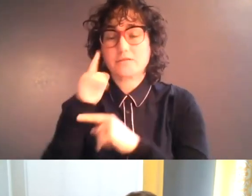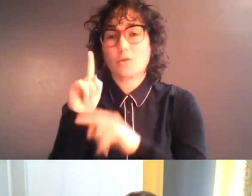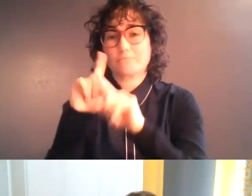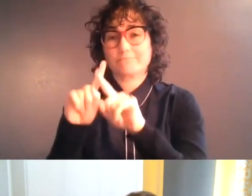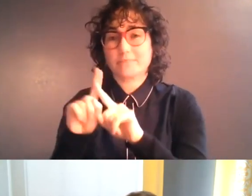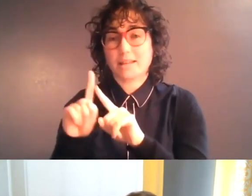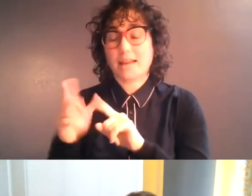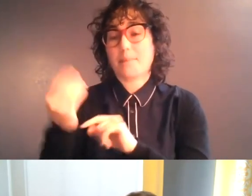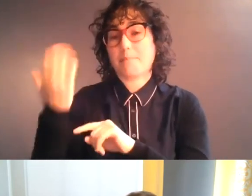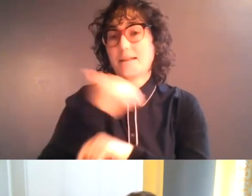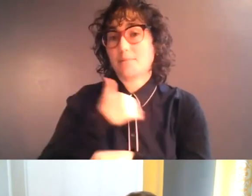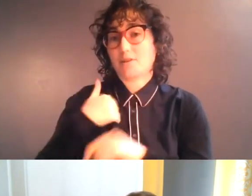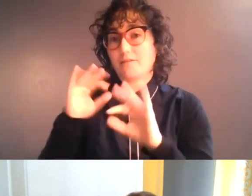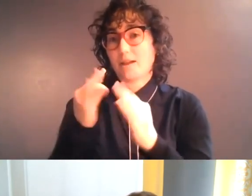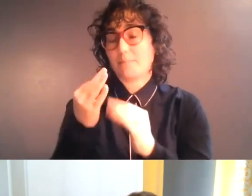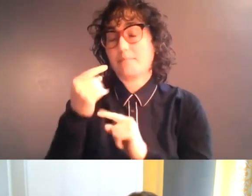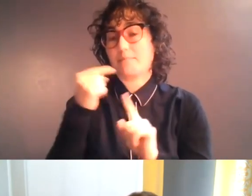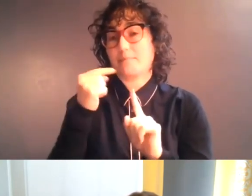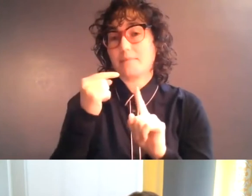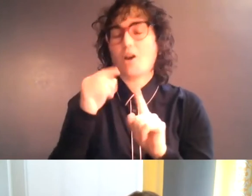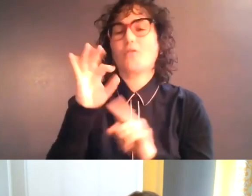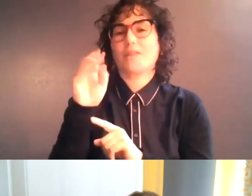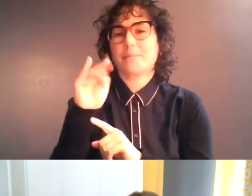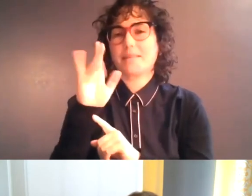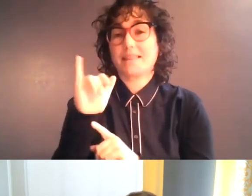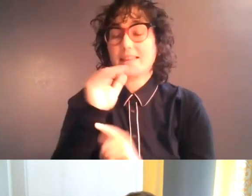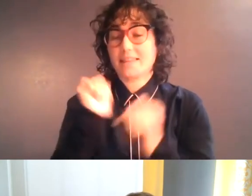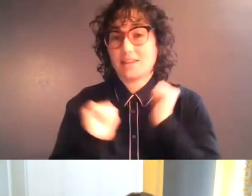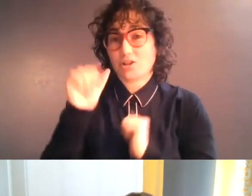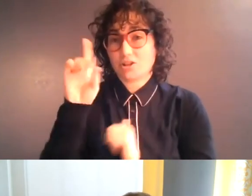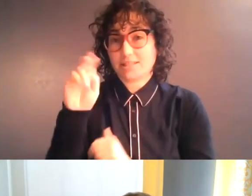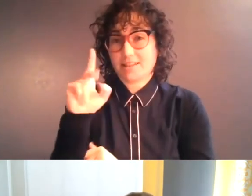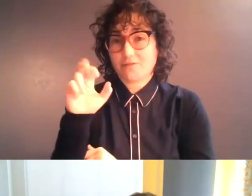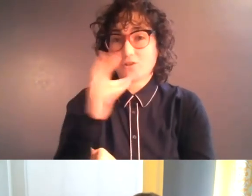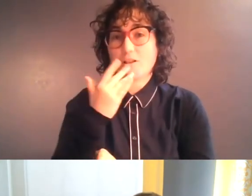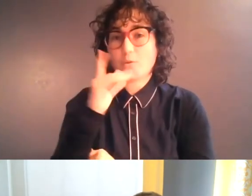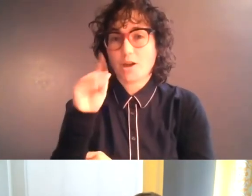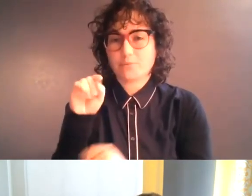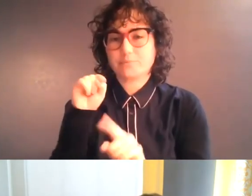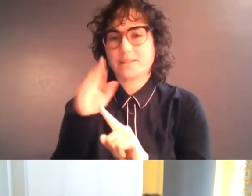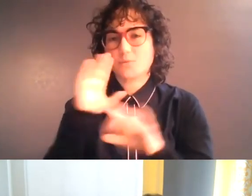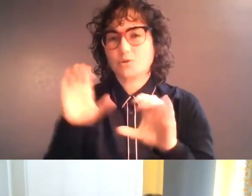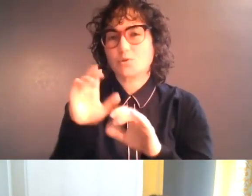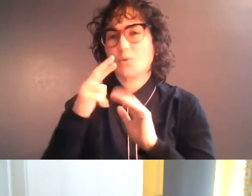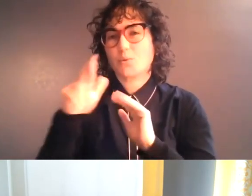theatre in Denver, Colorado. Today, he will reprise the role of Rudak, which he also played